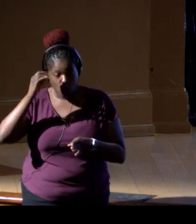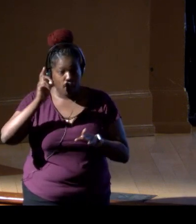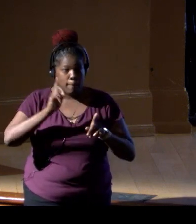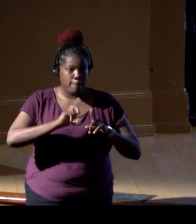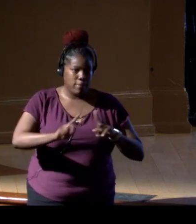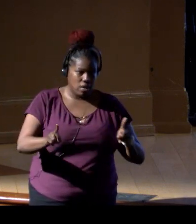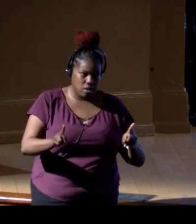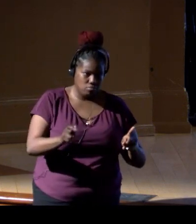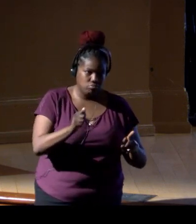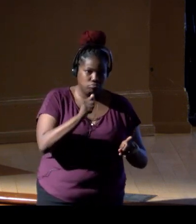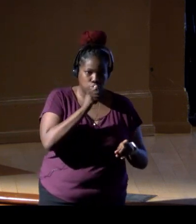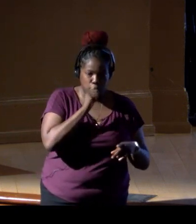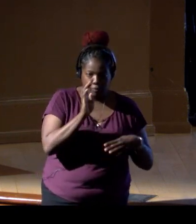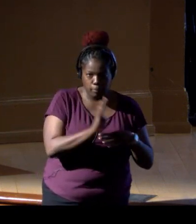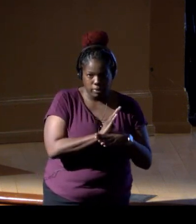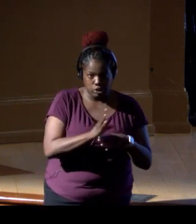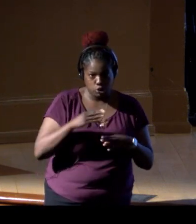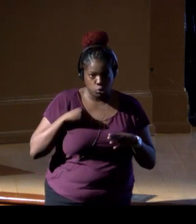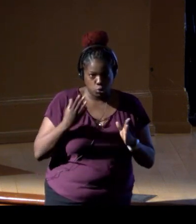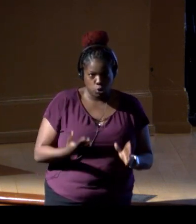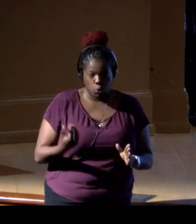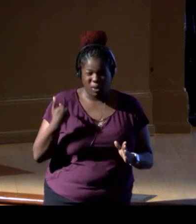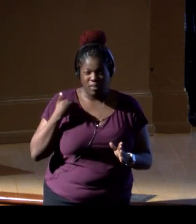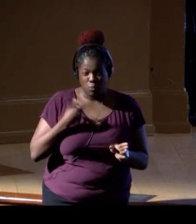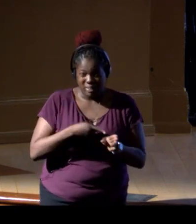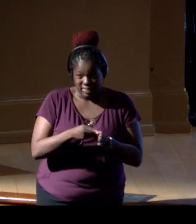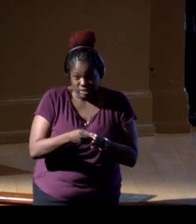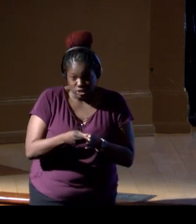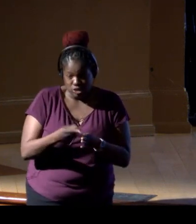but our, you know, we only had one industry partner on this panel. We need to expand that.